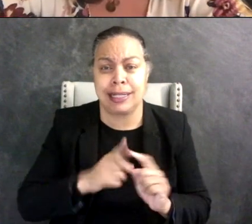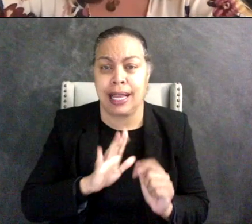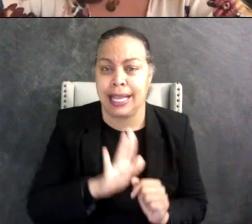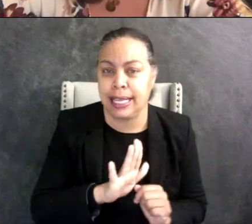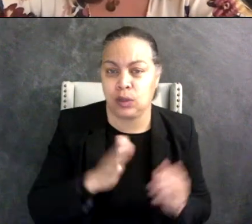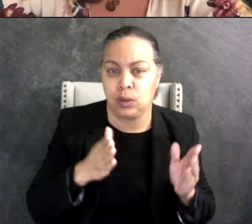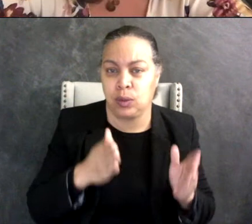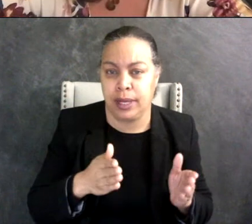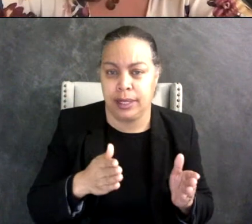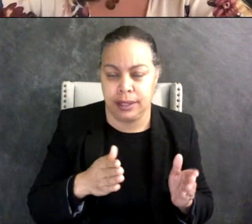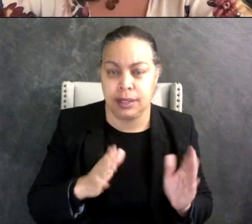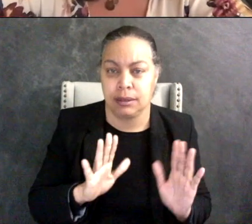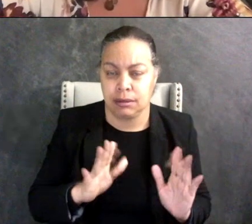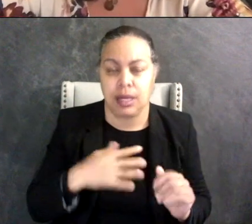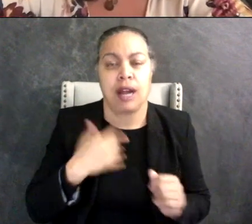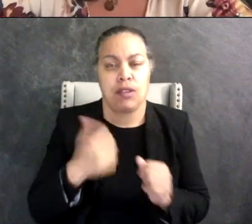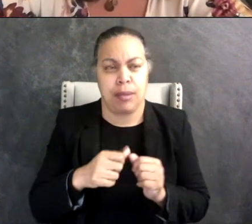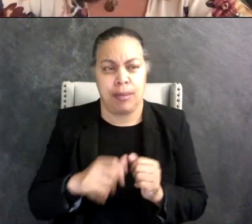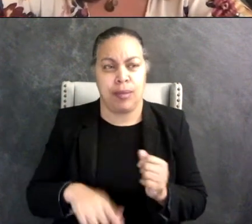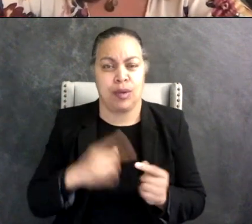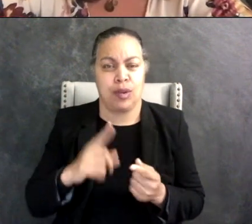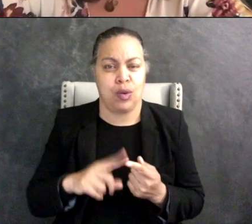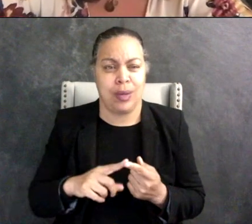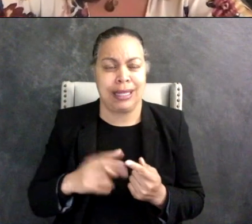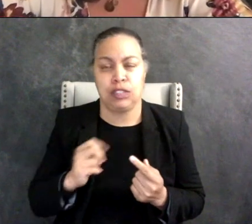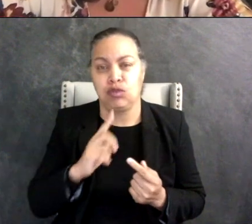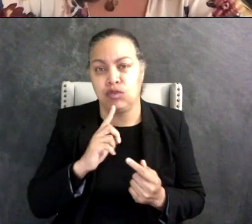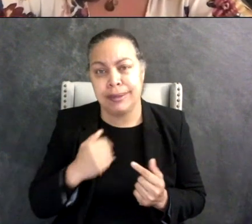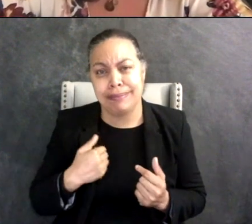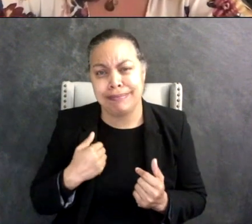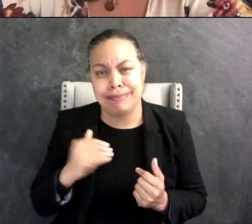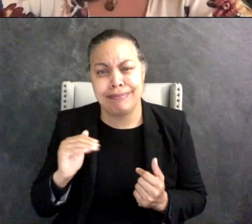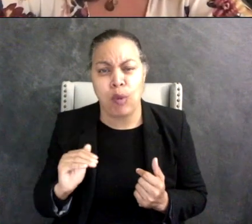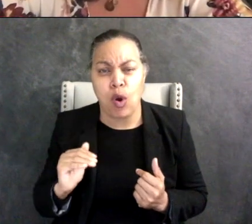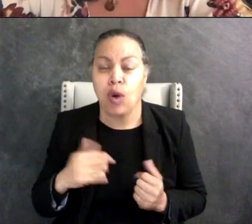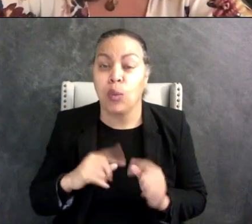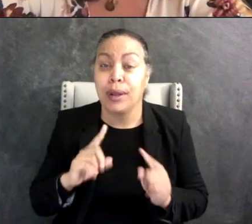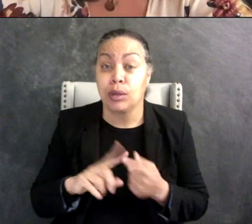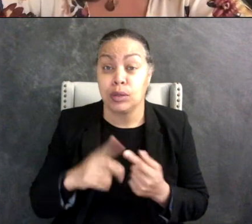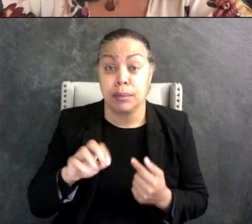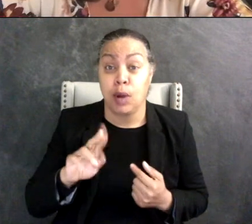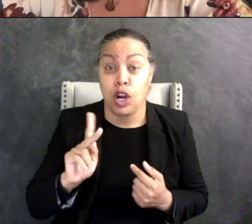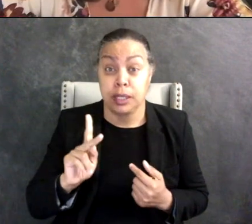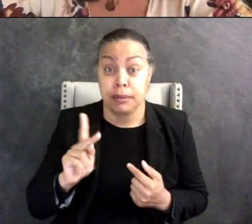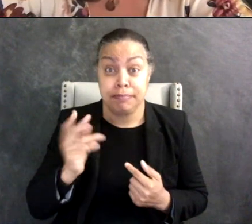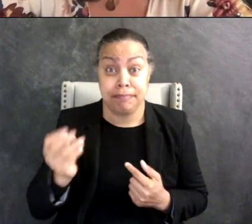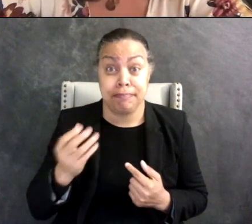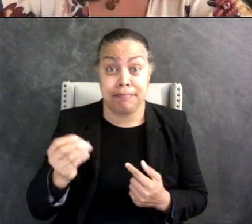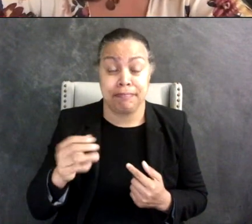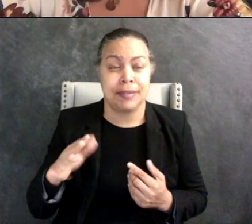and i even remember when he was really small we would go to the park and i would try to get him